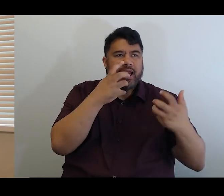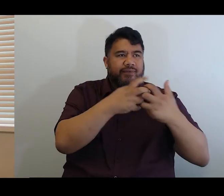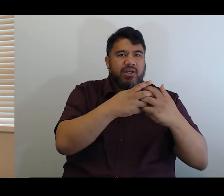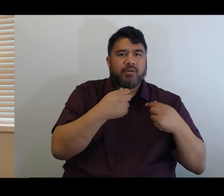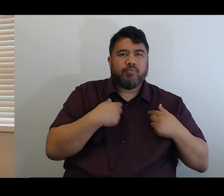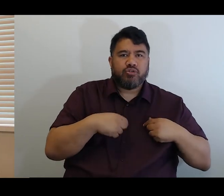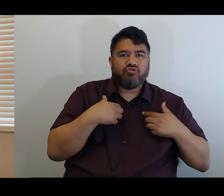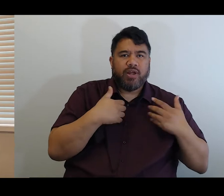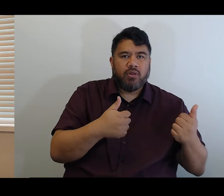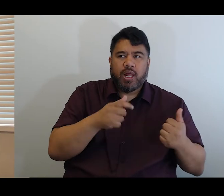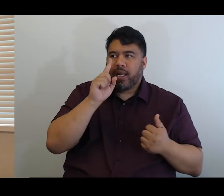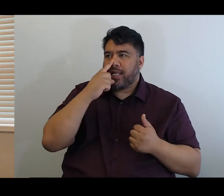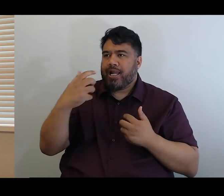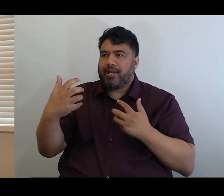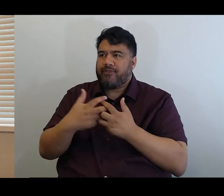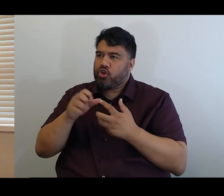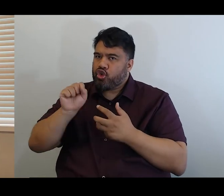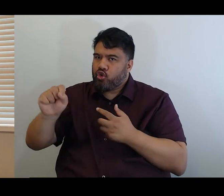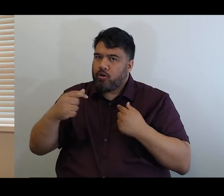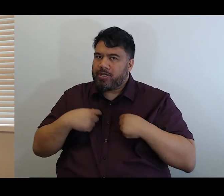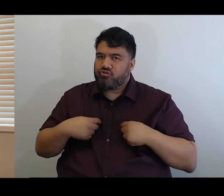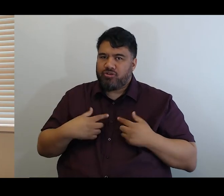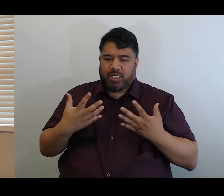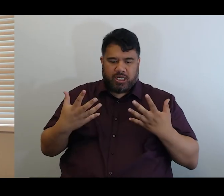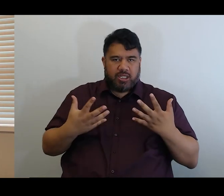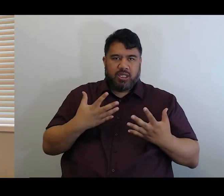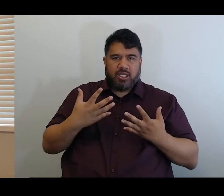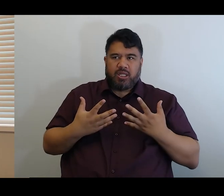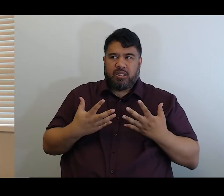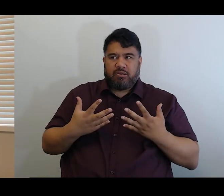would this be something that the ministry would be looking at?